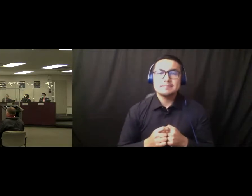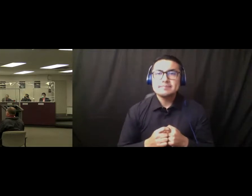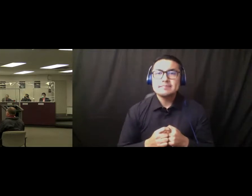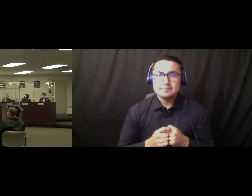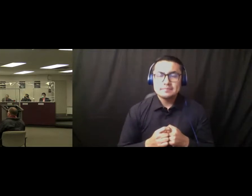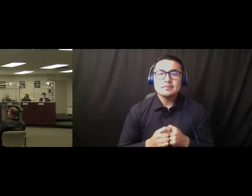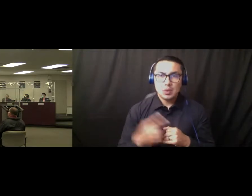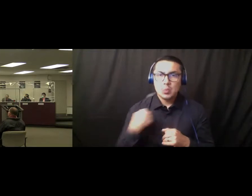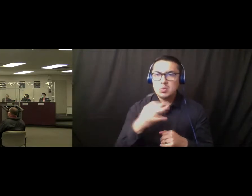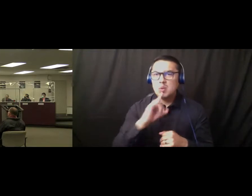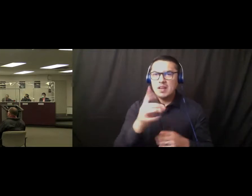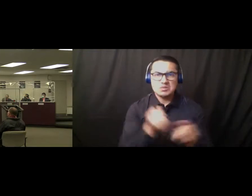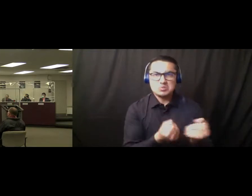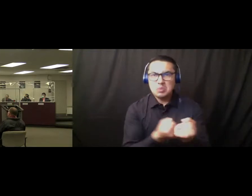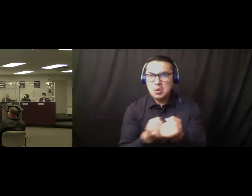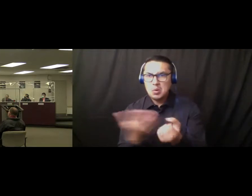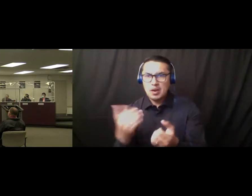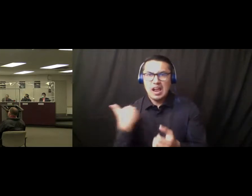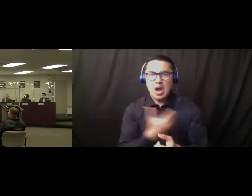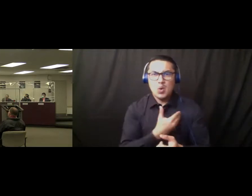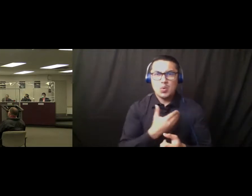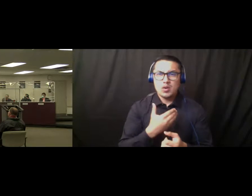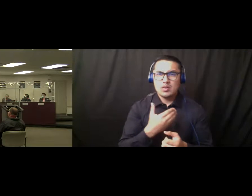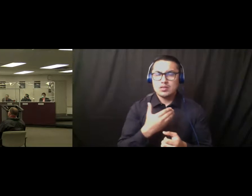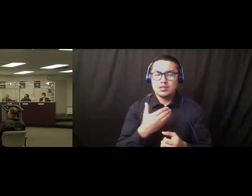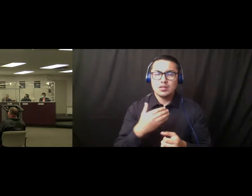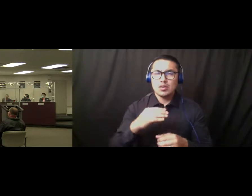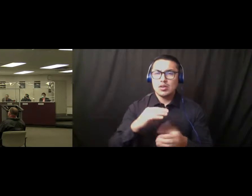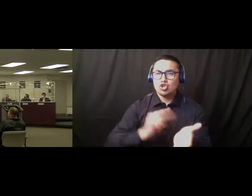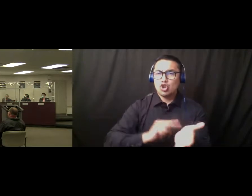Dr. Scudmore said earlier. Um, our nursing students are working